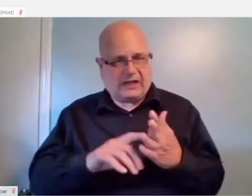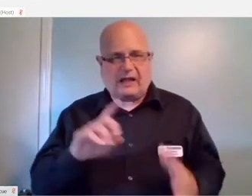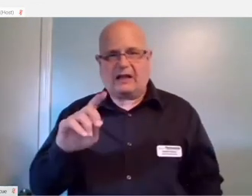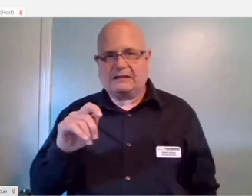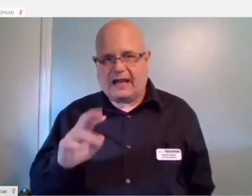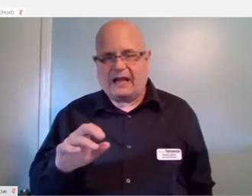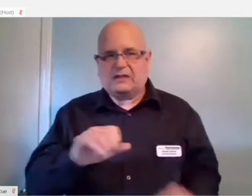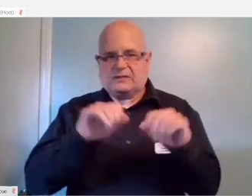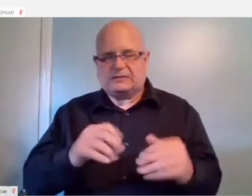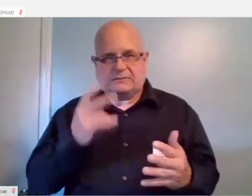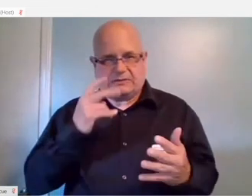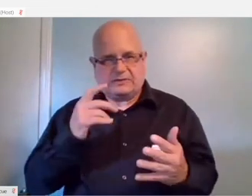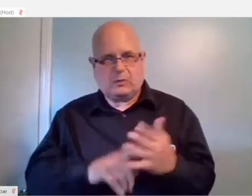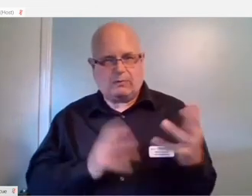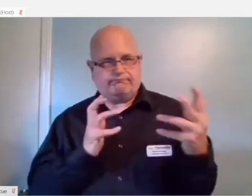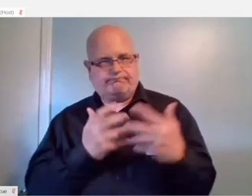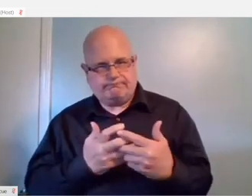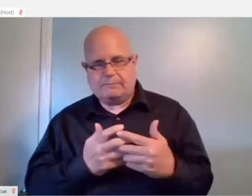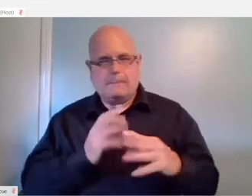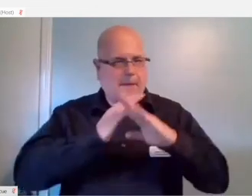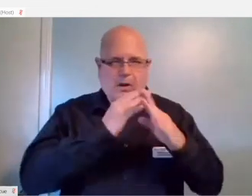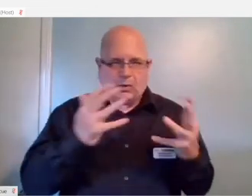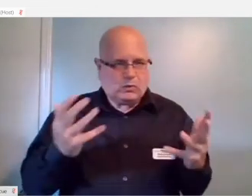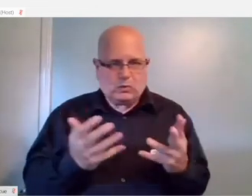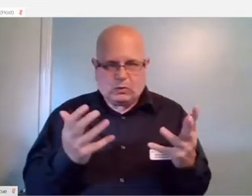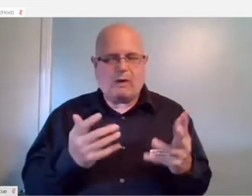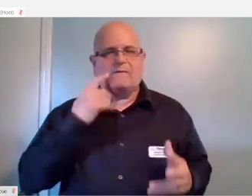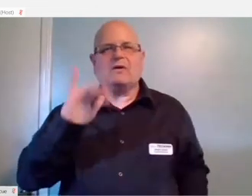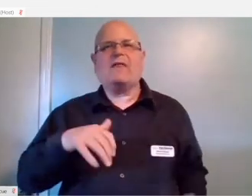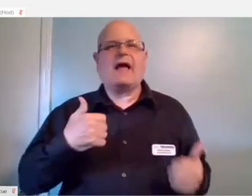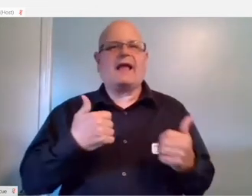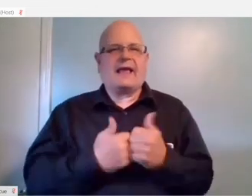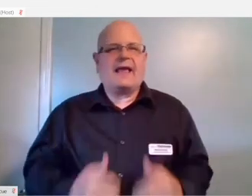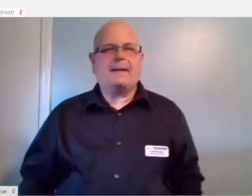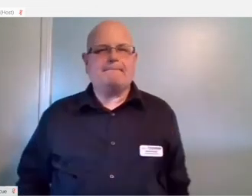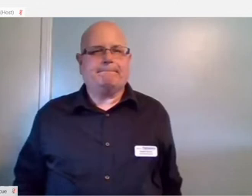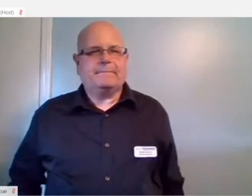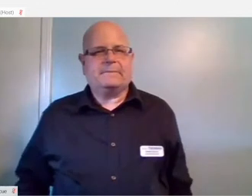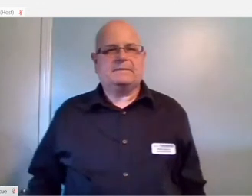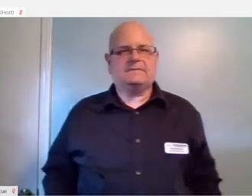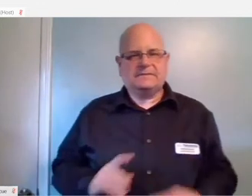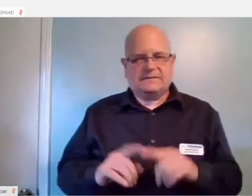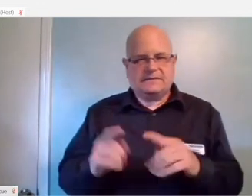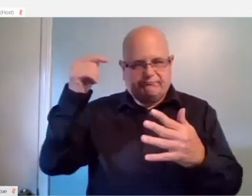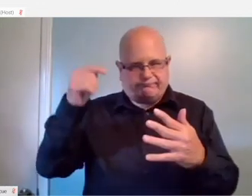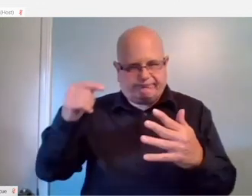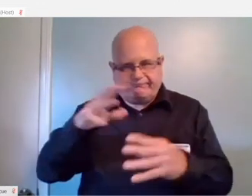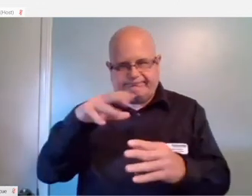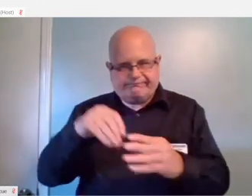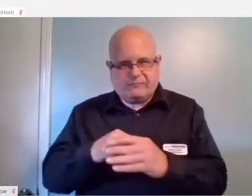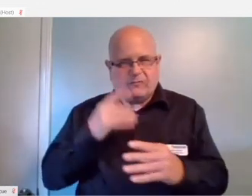and they'll let you pop.